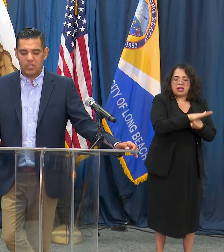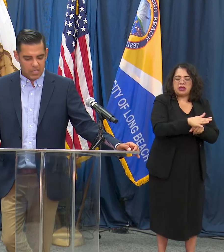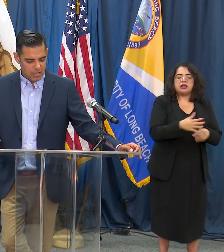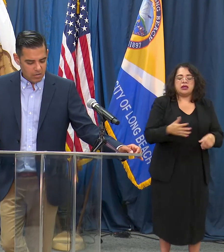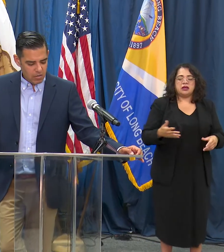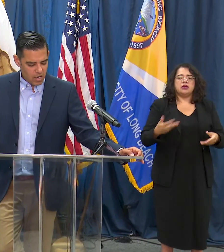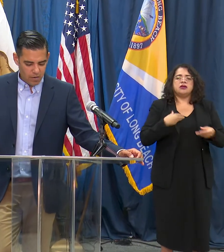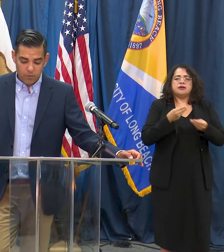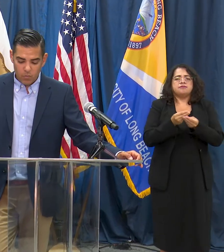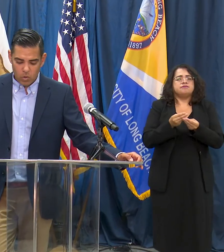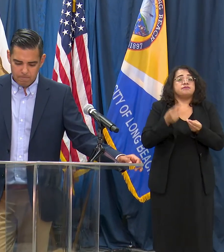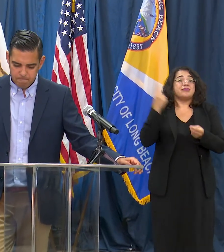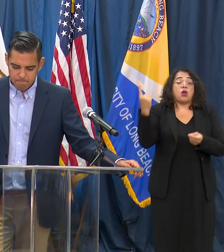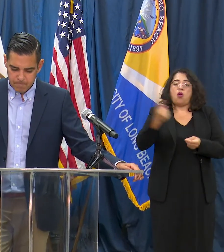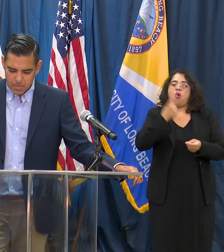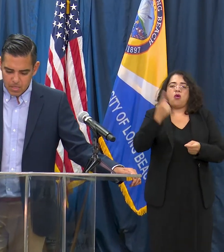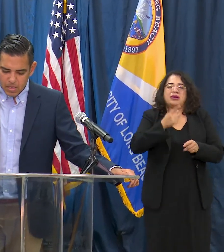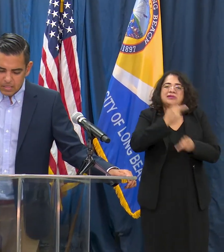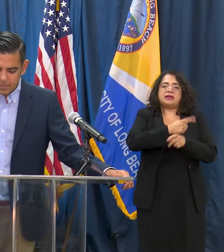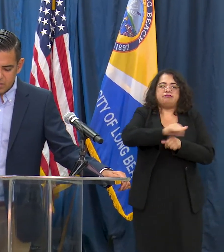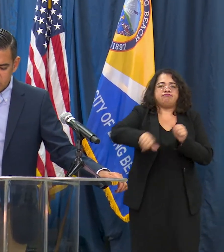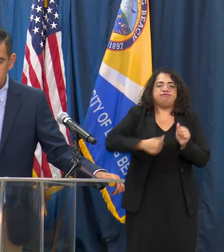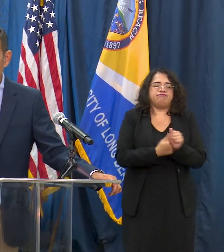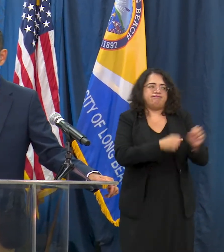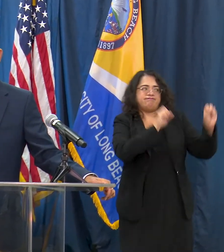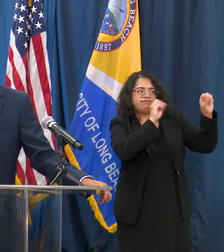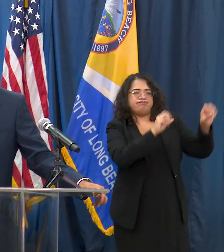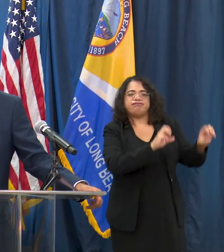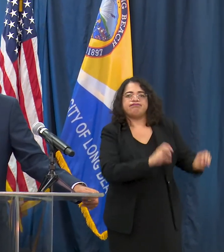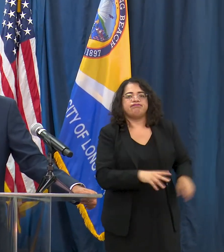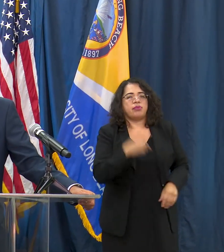a need for more. Let me turn this over here to our Health